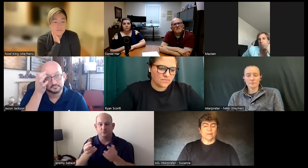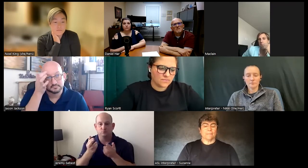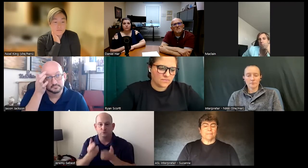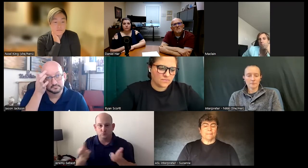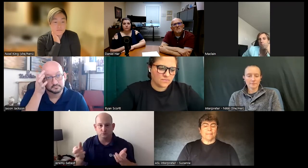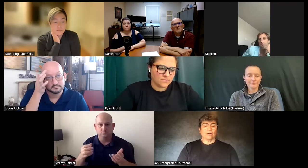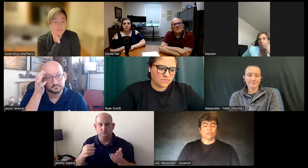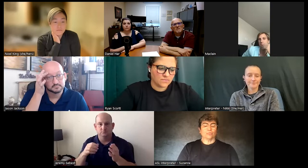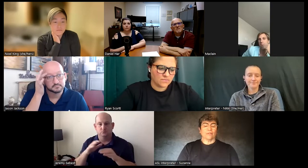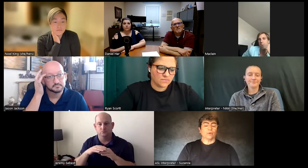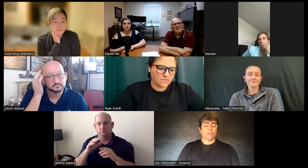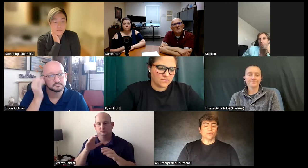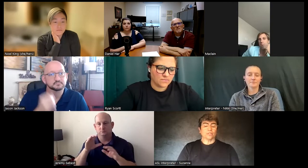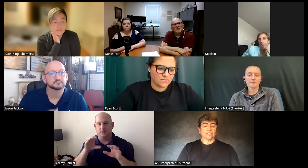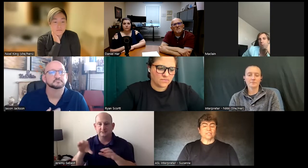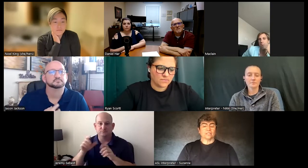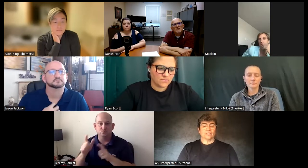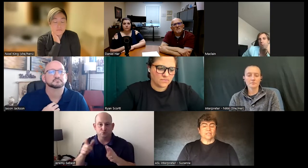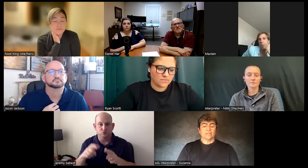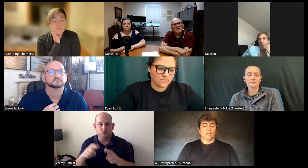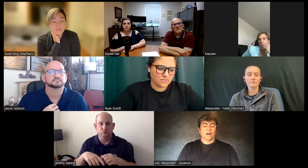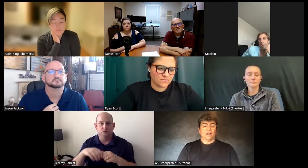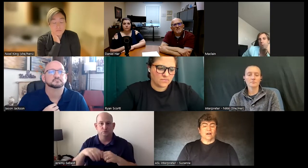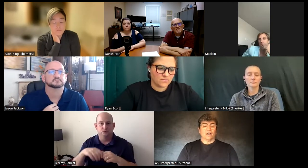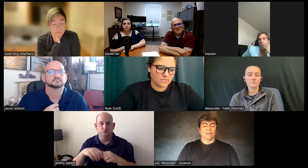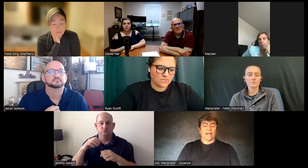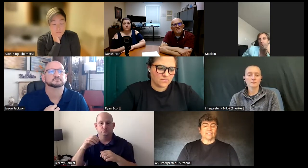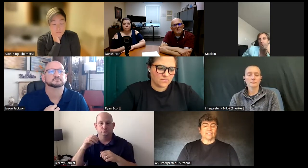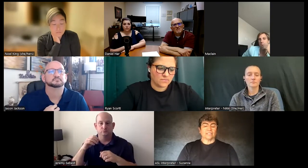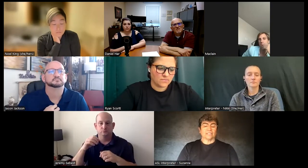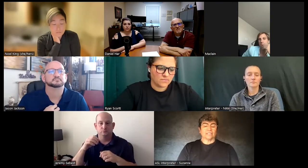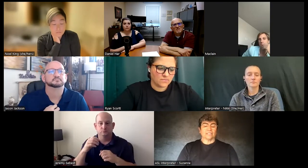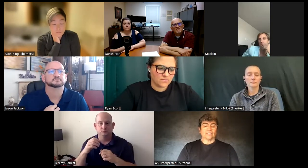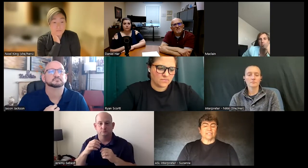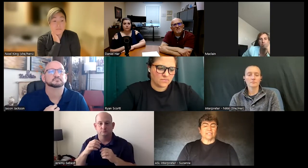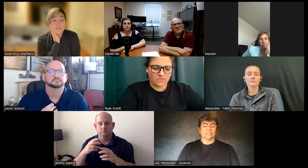how to provide resources on active shooter drills and